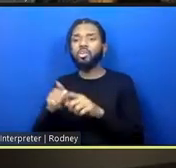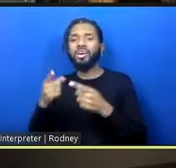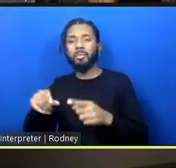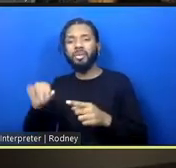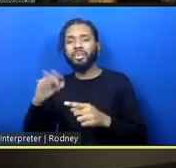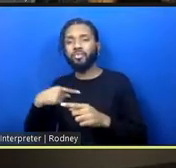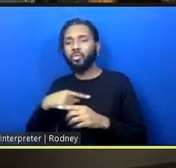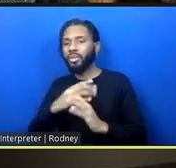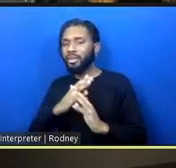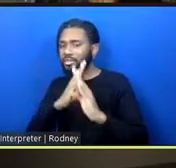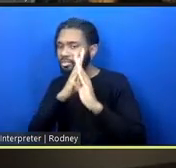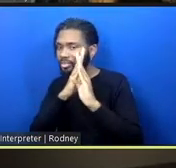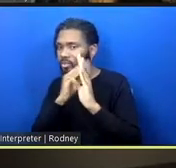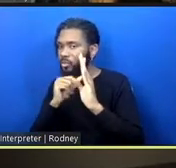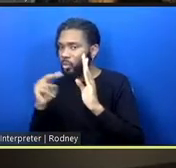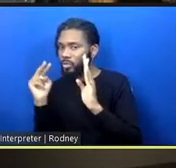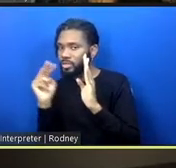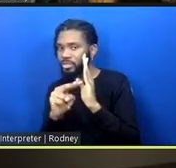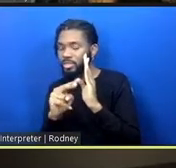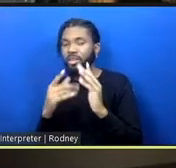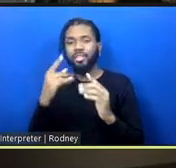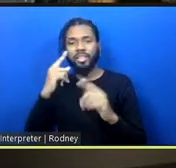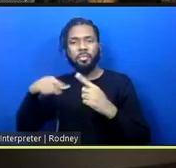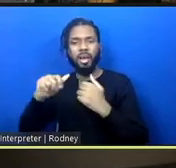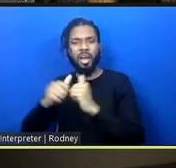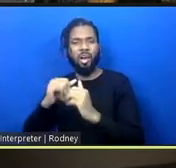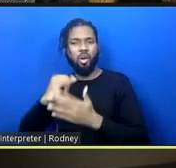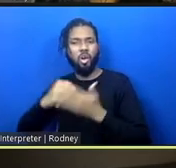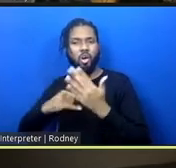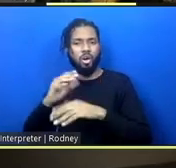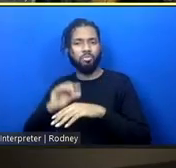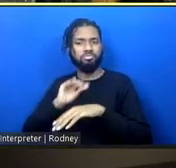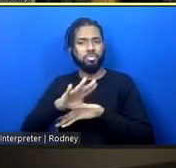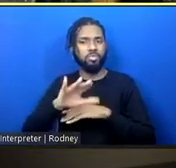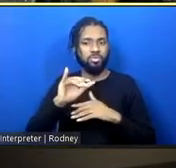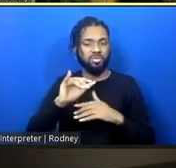a role in unpacking that? Yeah. I mean,